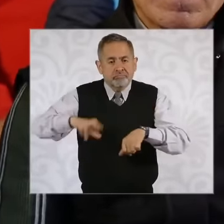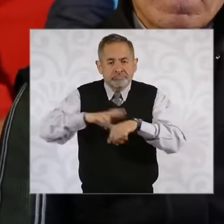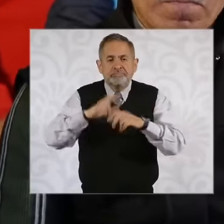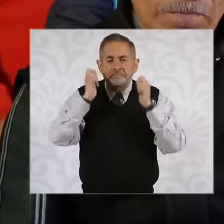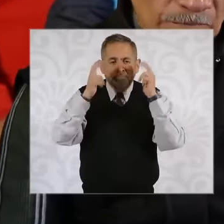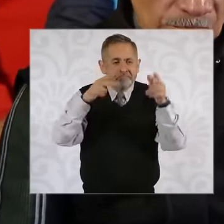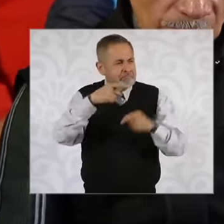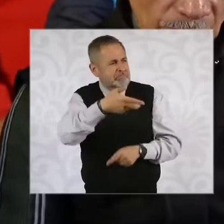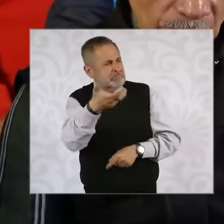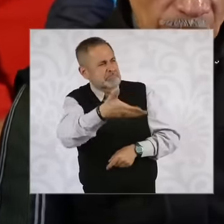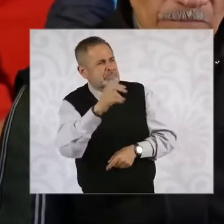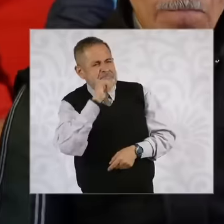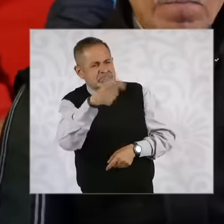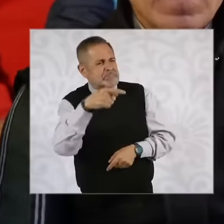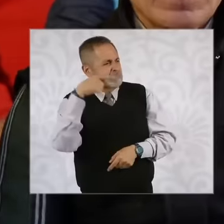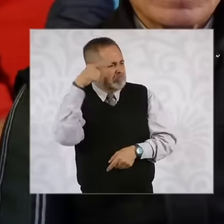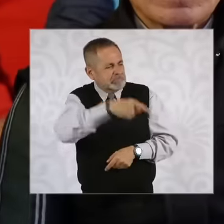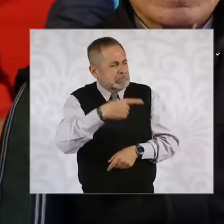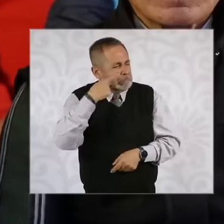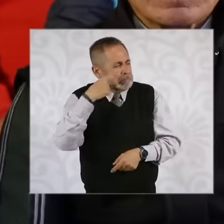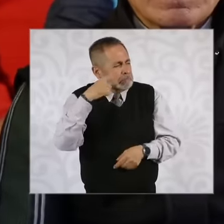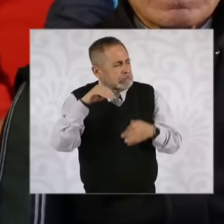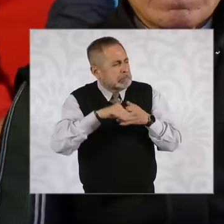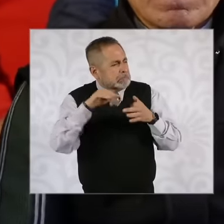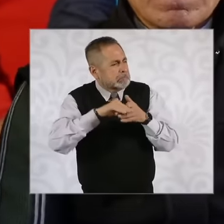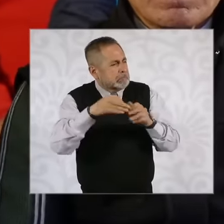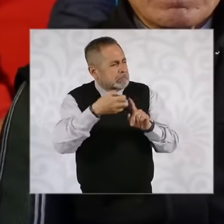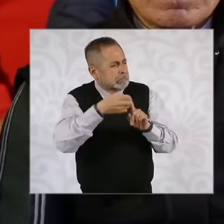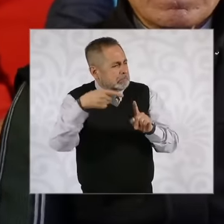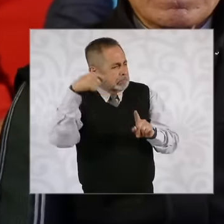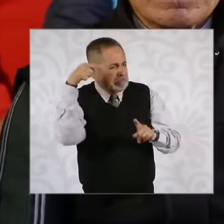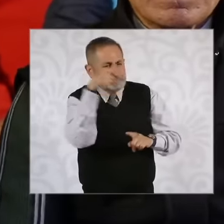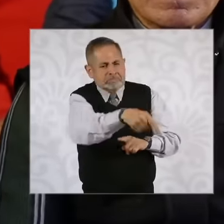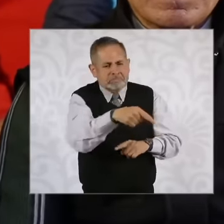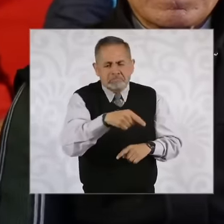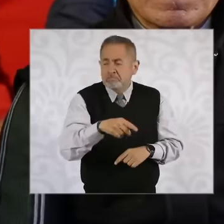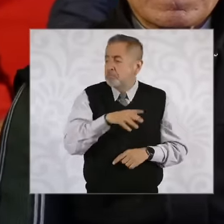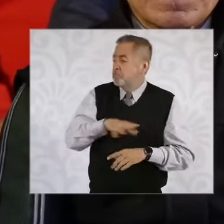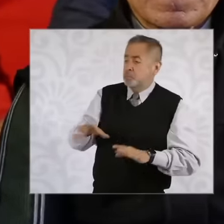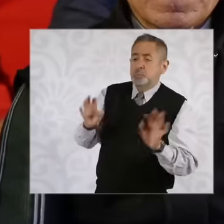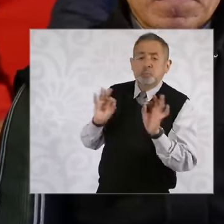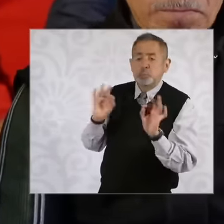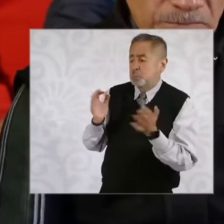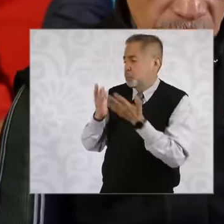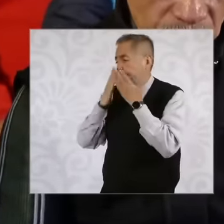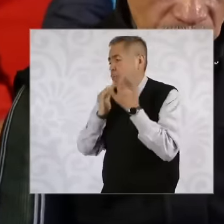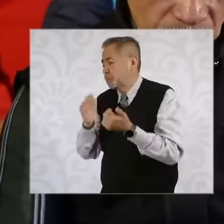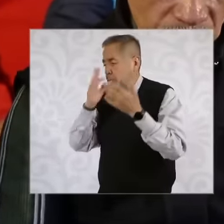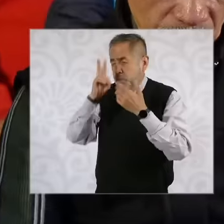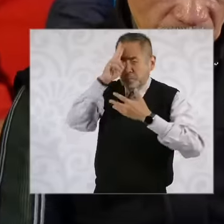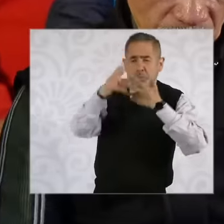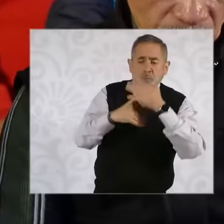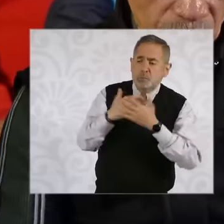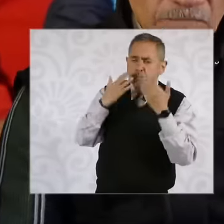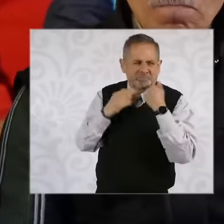nothing but systematically Eh well it denies the existence of this violence and he pointed out that,